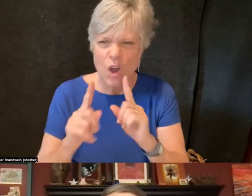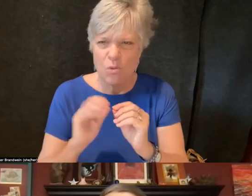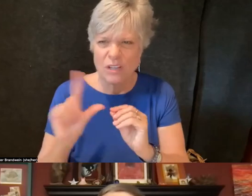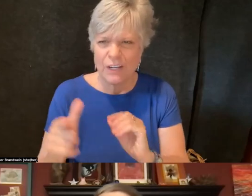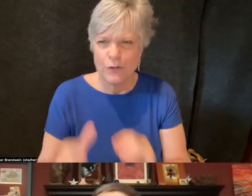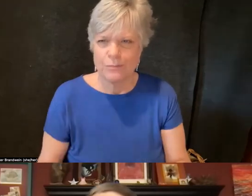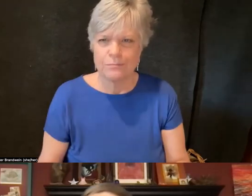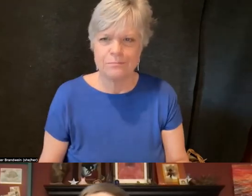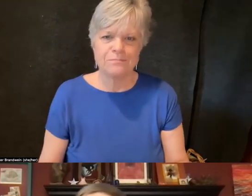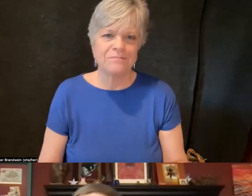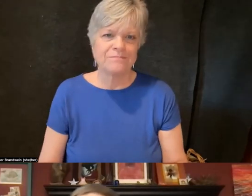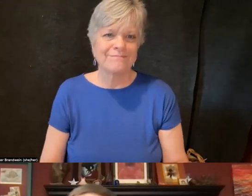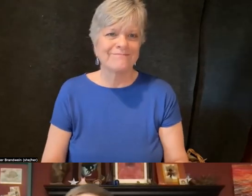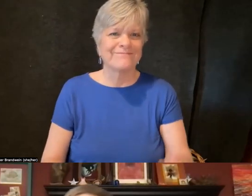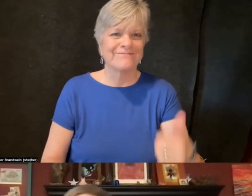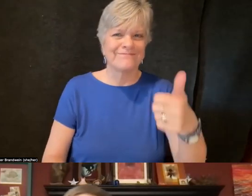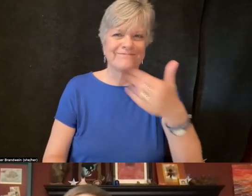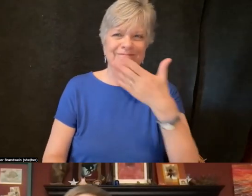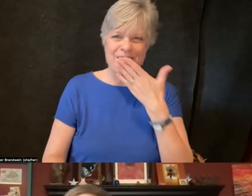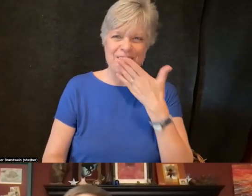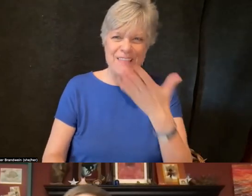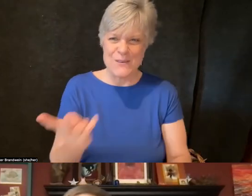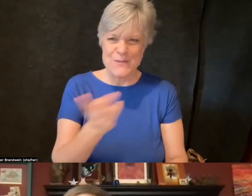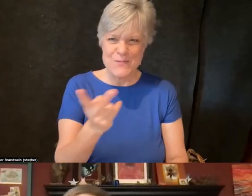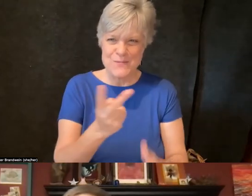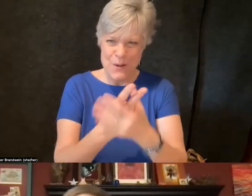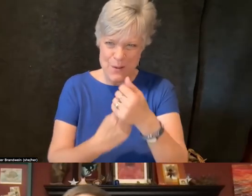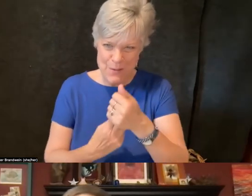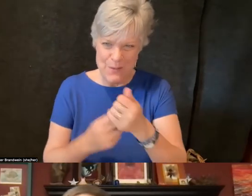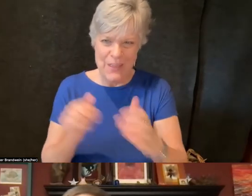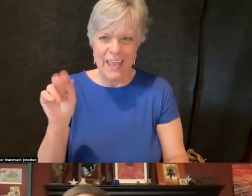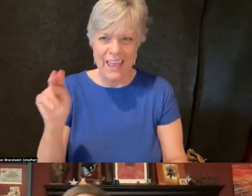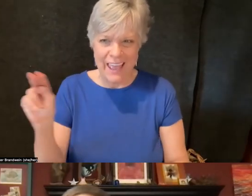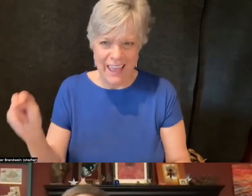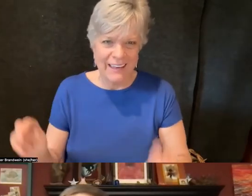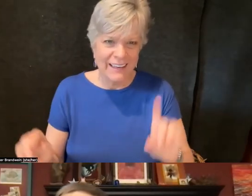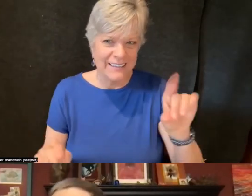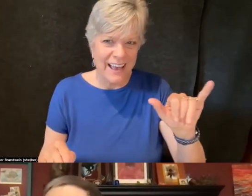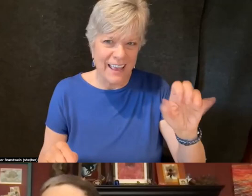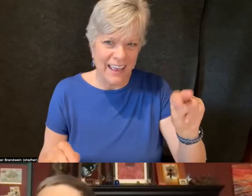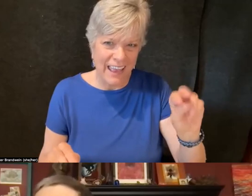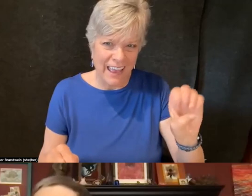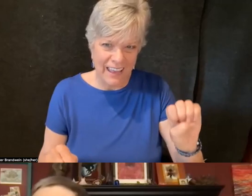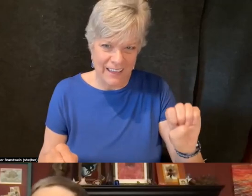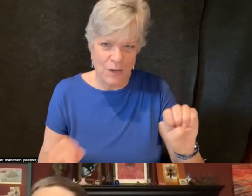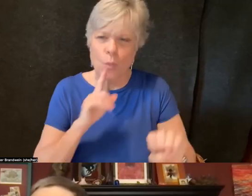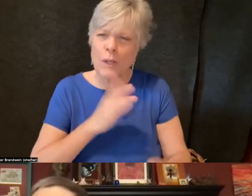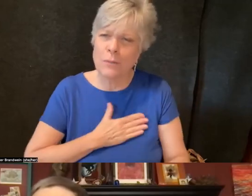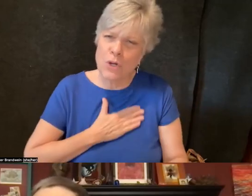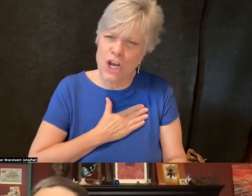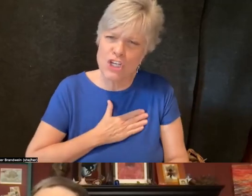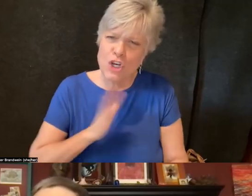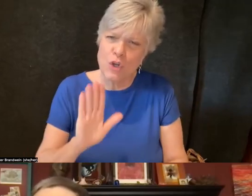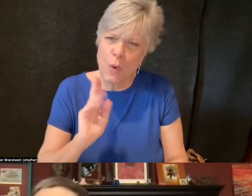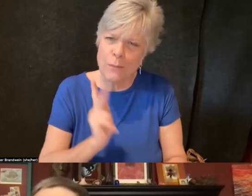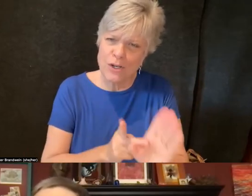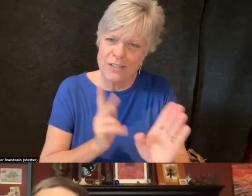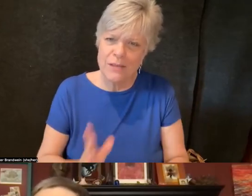Alrighty. Thank you both, Ann and Diane. We really appreciate your participation in this session and symposium.